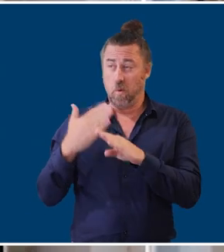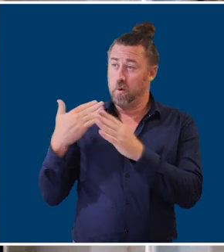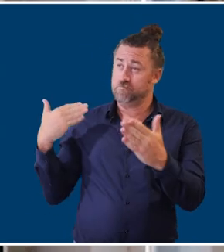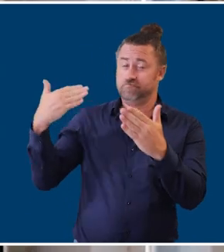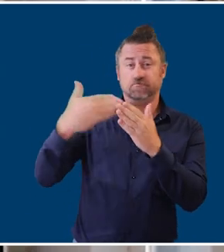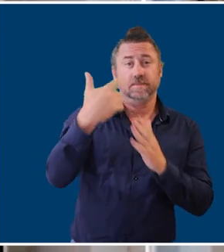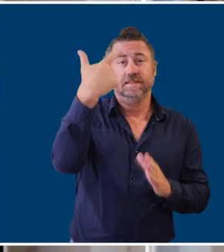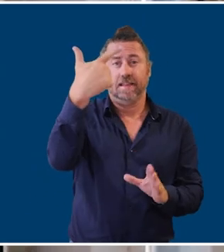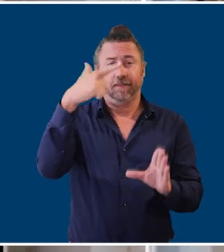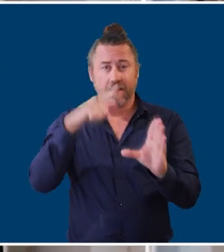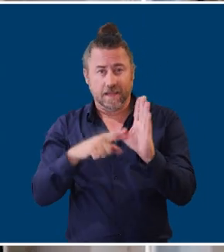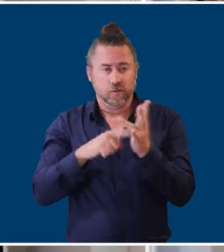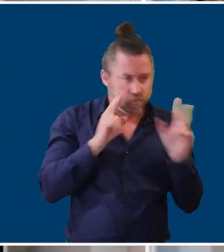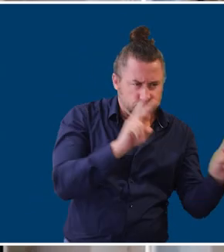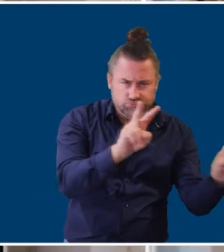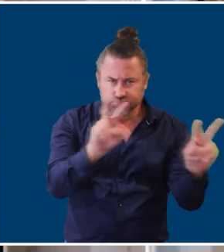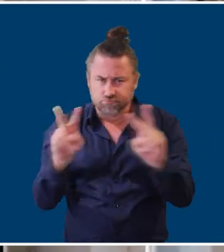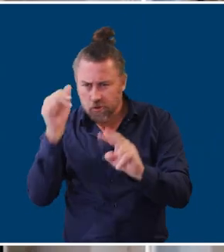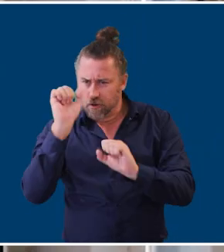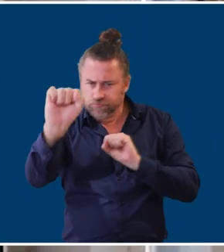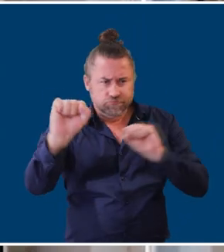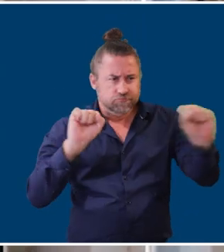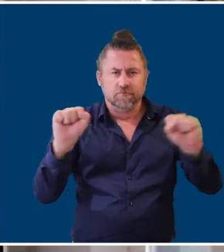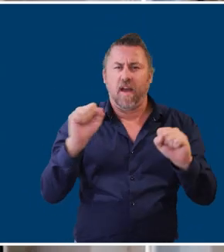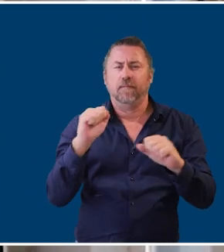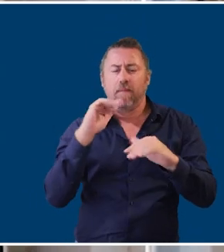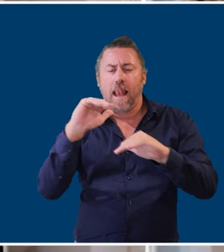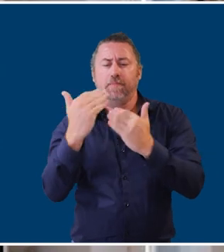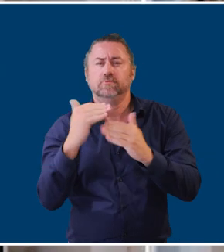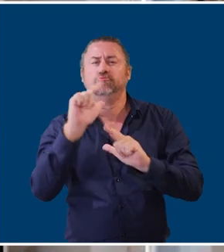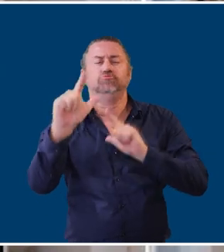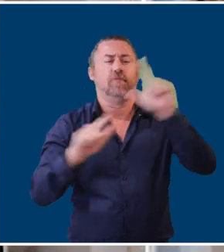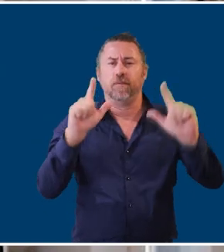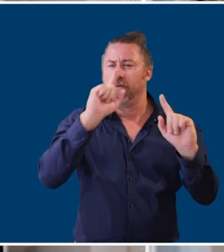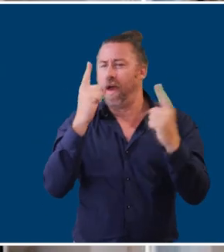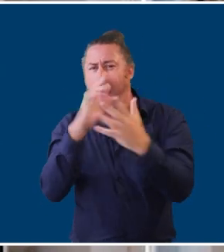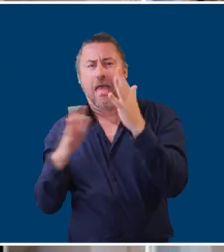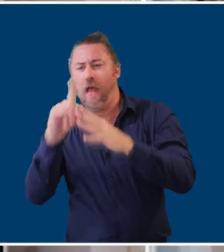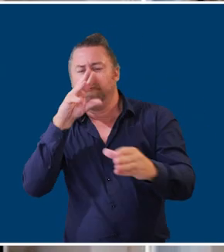understanding the needs of people with limited mobility and getting out and about in our community. So Briometrix